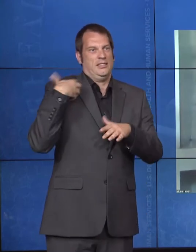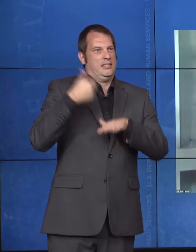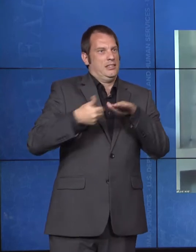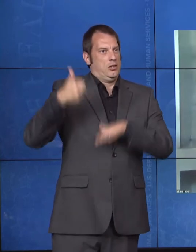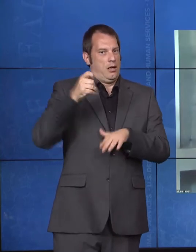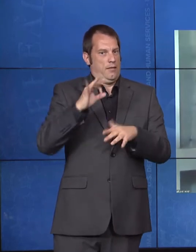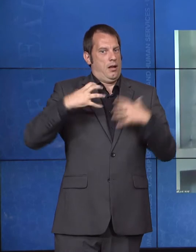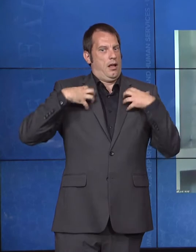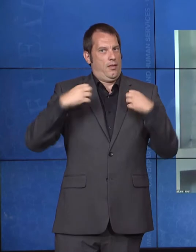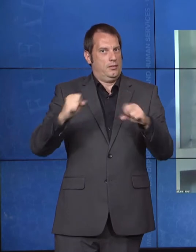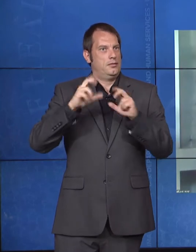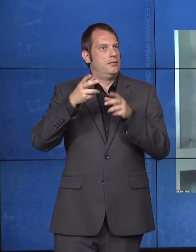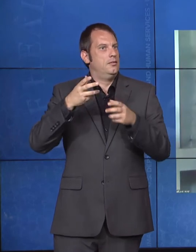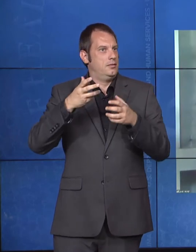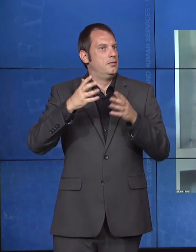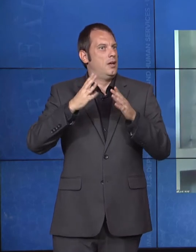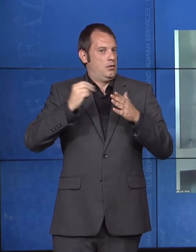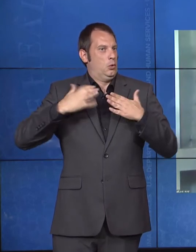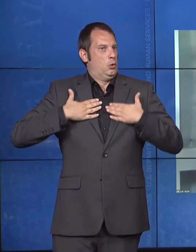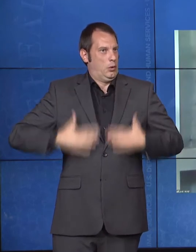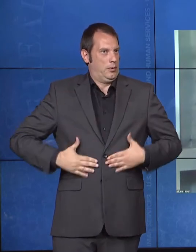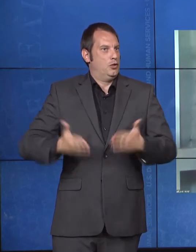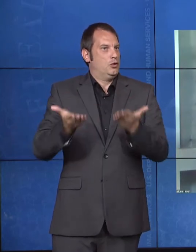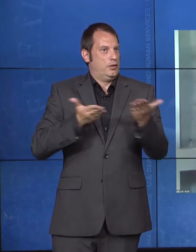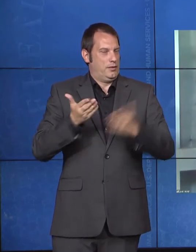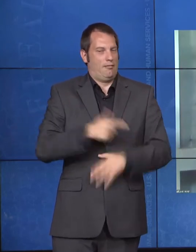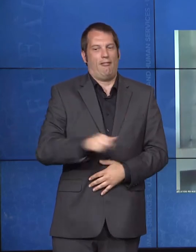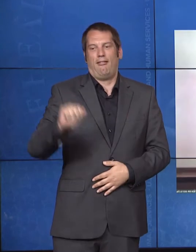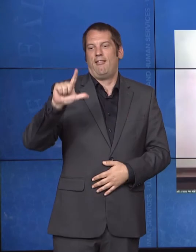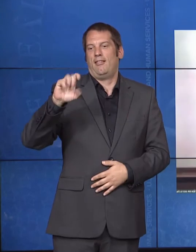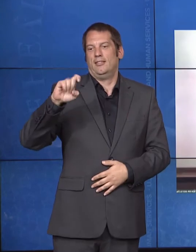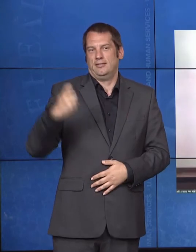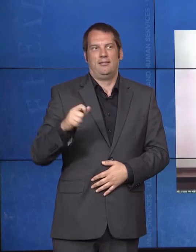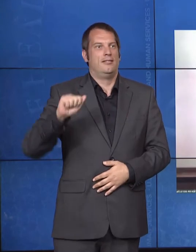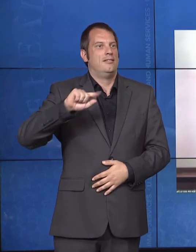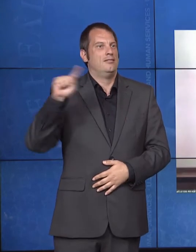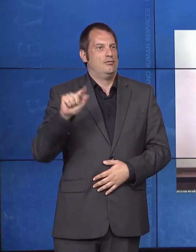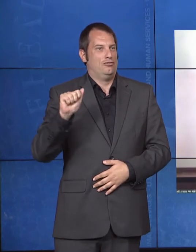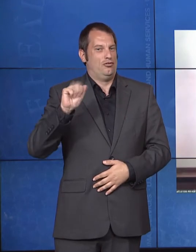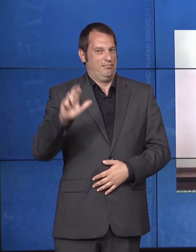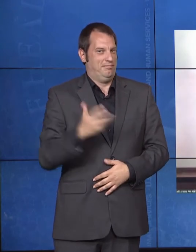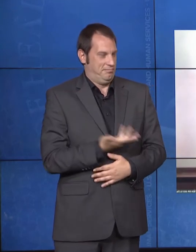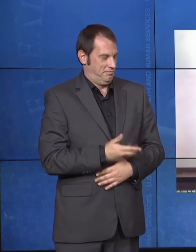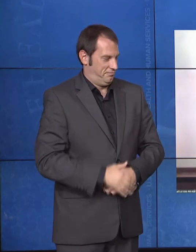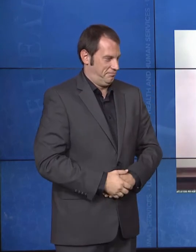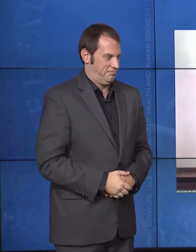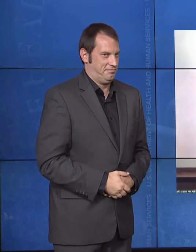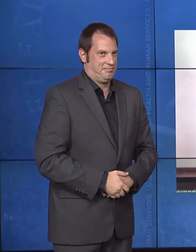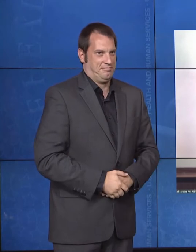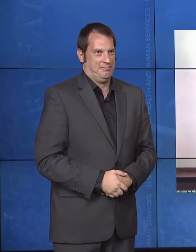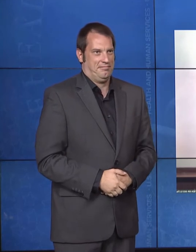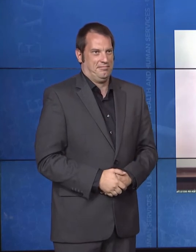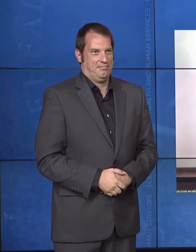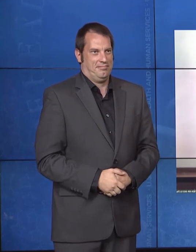Alex Azar: Well, Julie, thank you for that introduction, and we're just so delighted